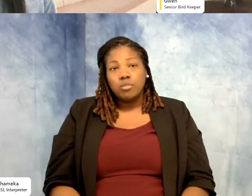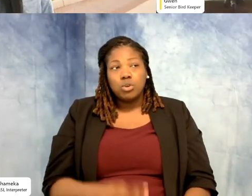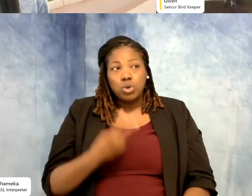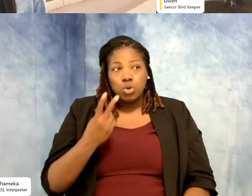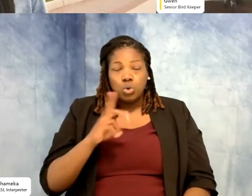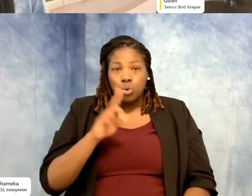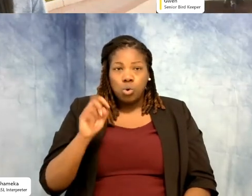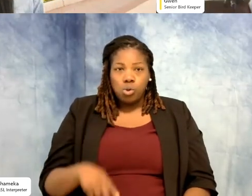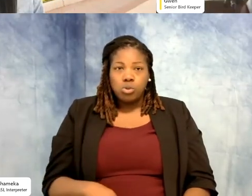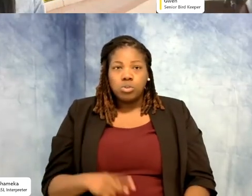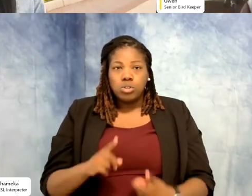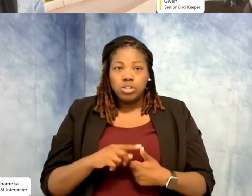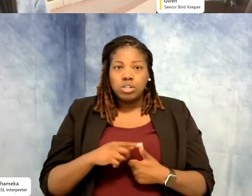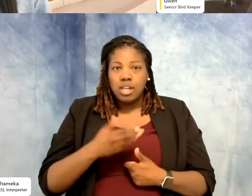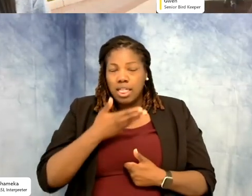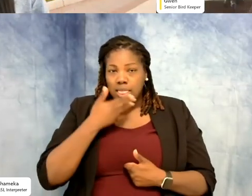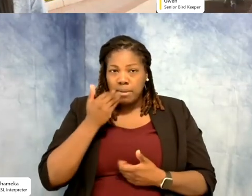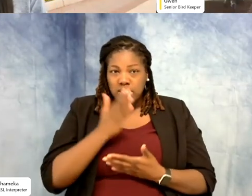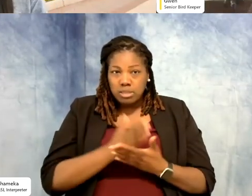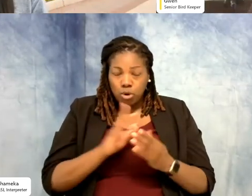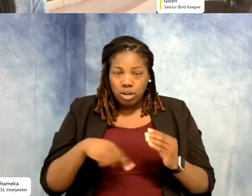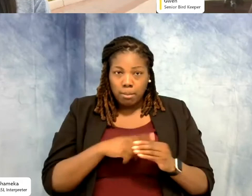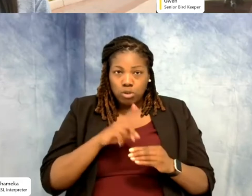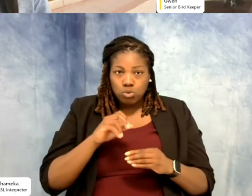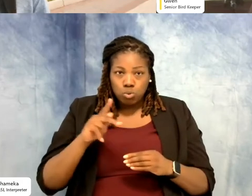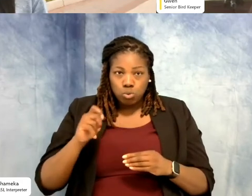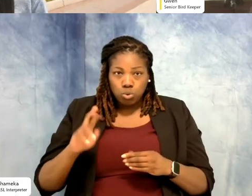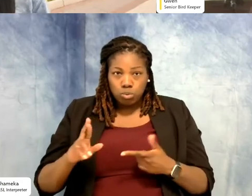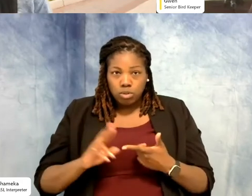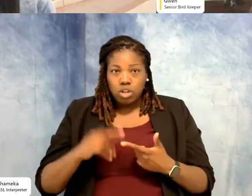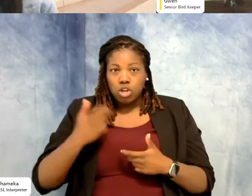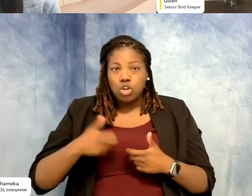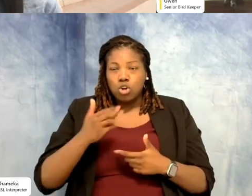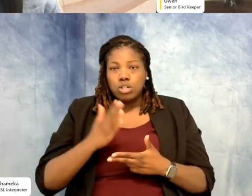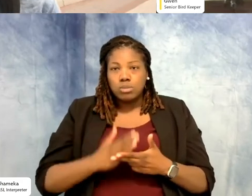What is the best part about being a zookeeper? And the hardest part about being a zookeeper?